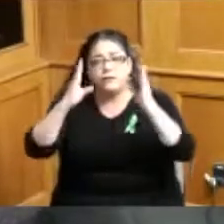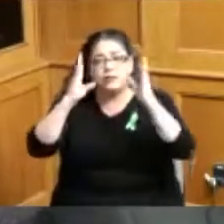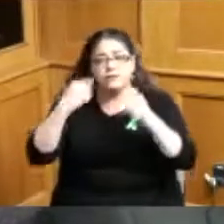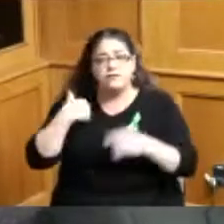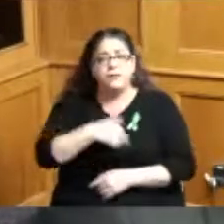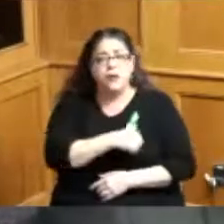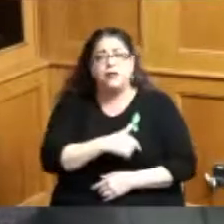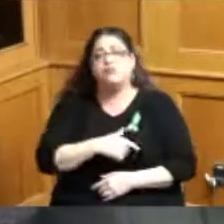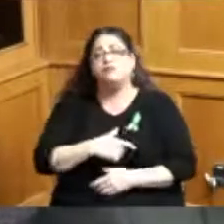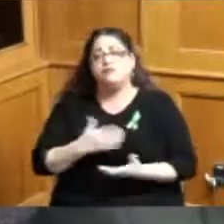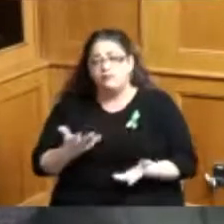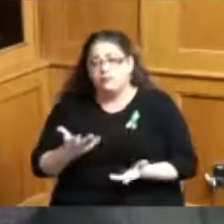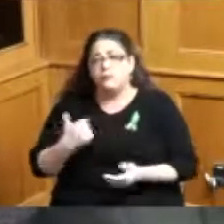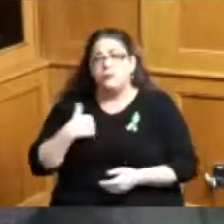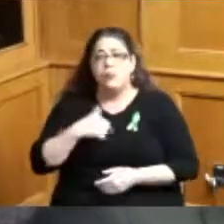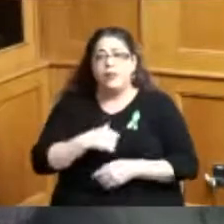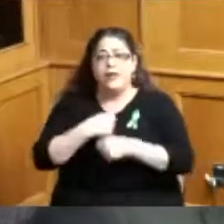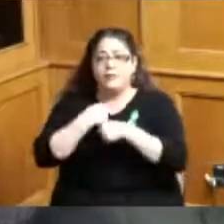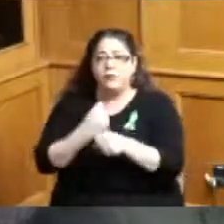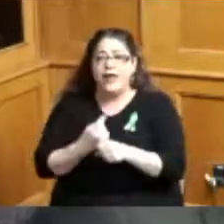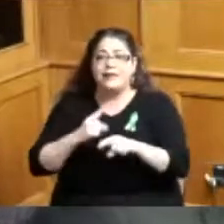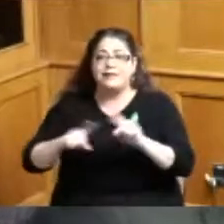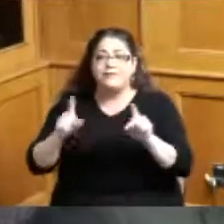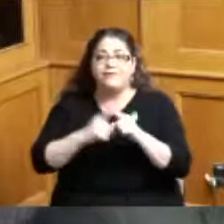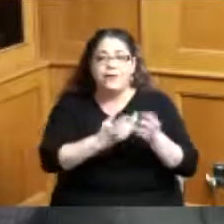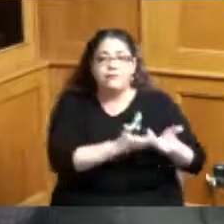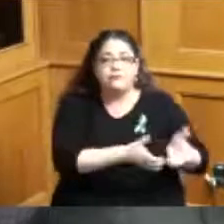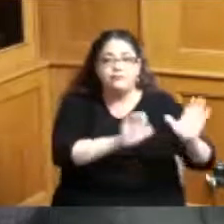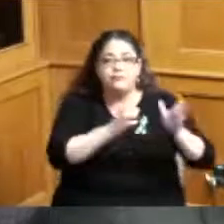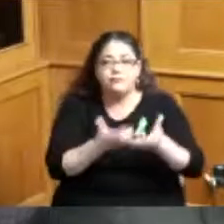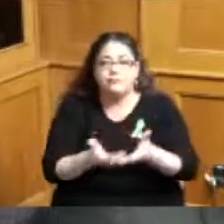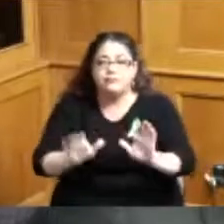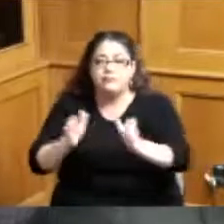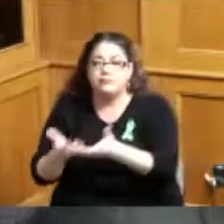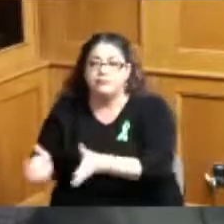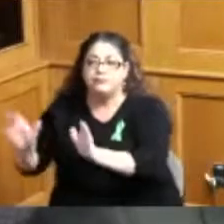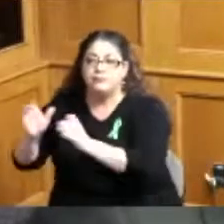we have created different buckets related to the American Rescue Plan and mental health